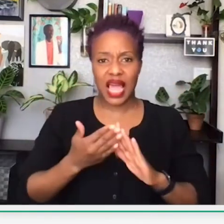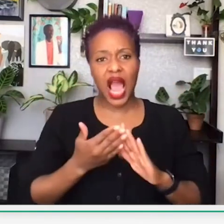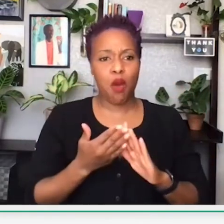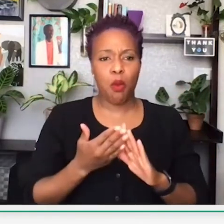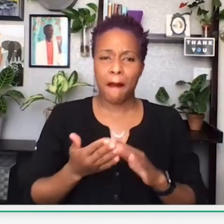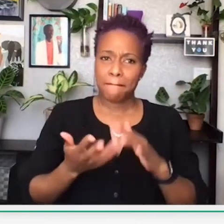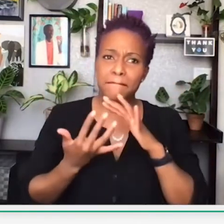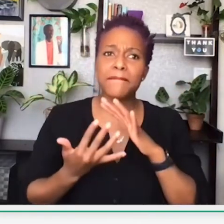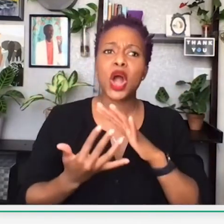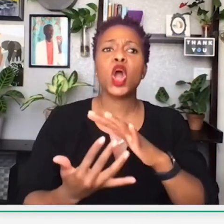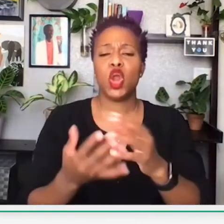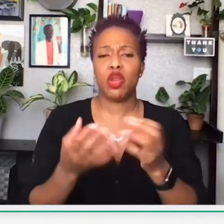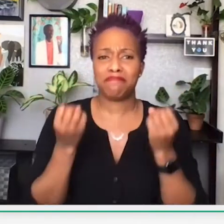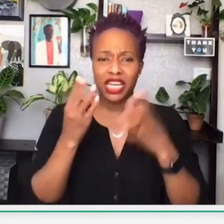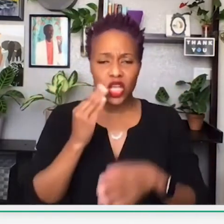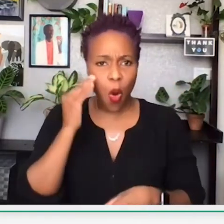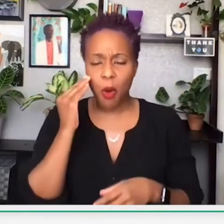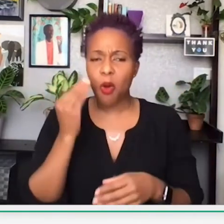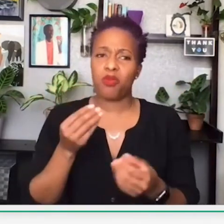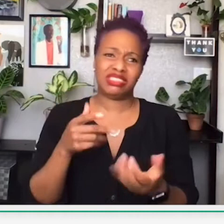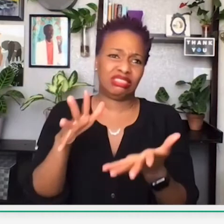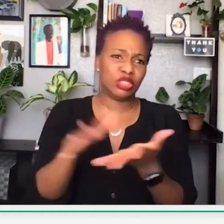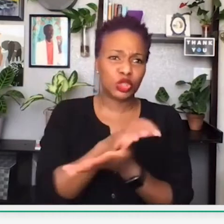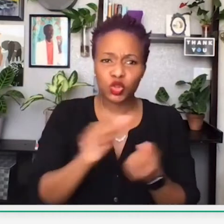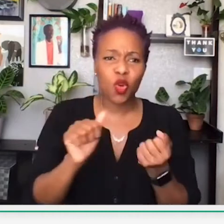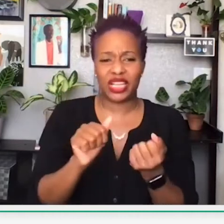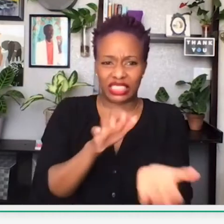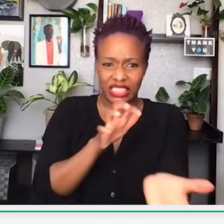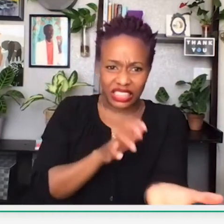And so, because of that event, they decided to go ahead and loot and destroy the town.